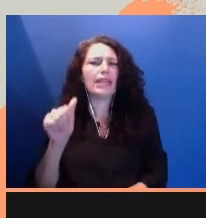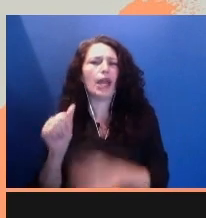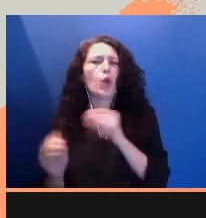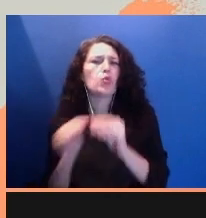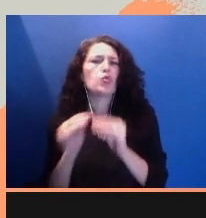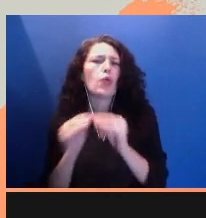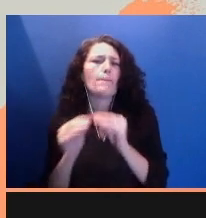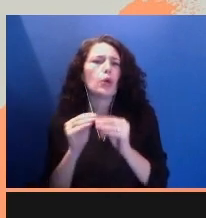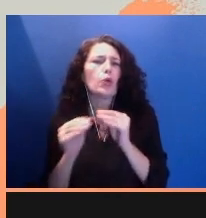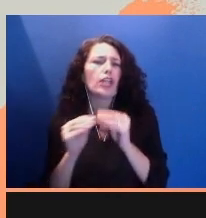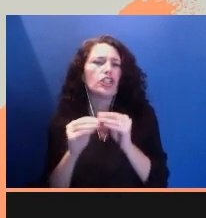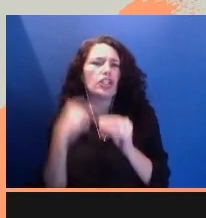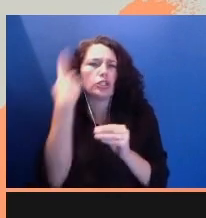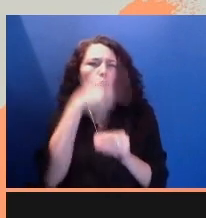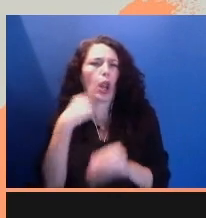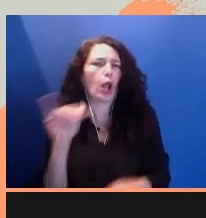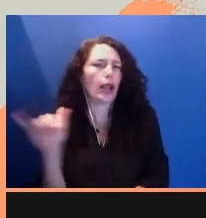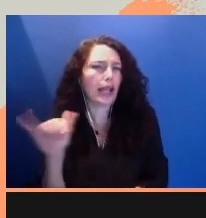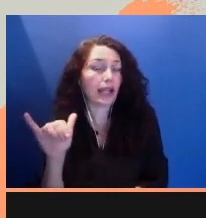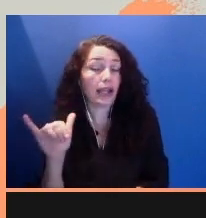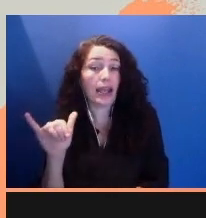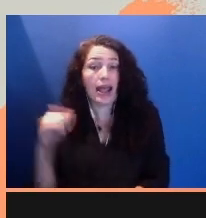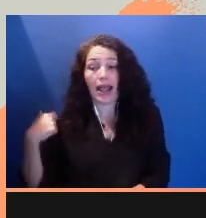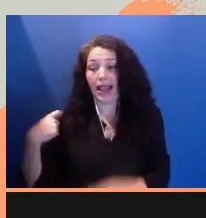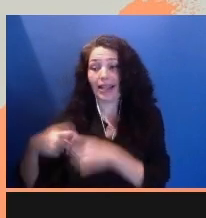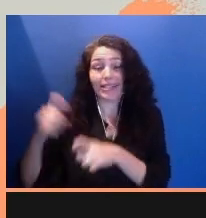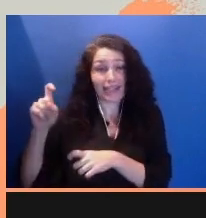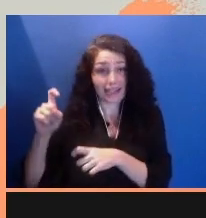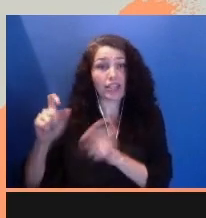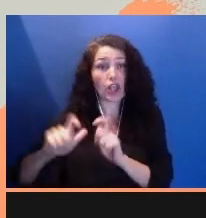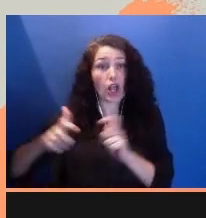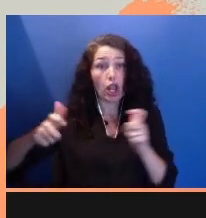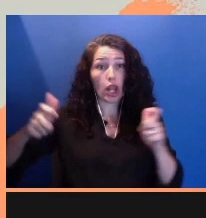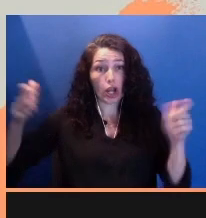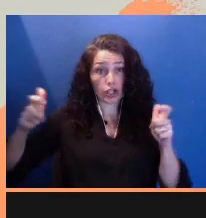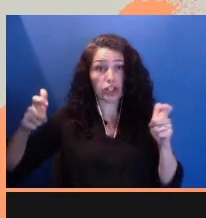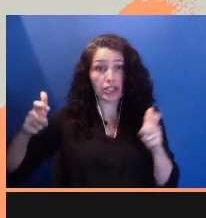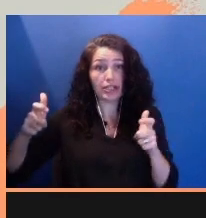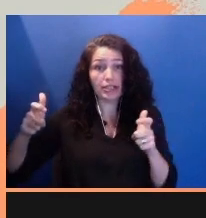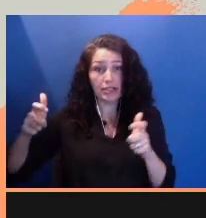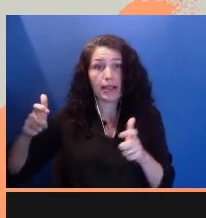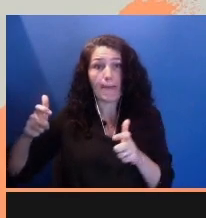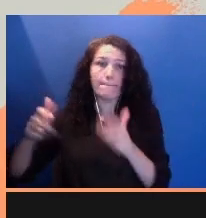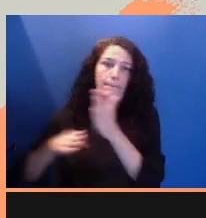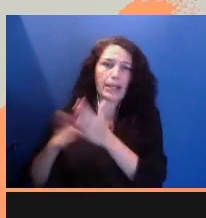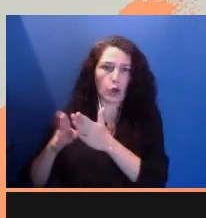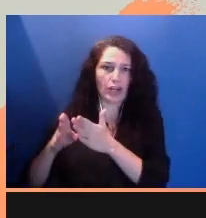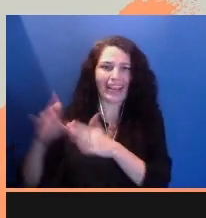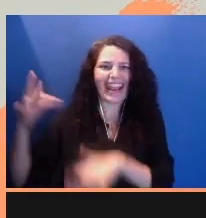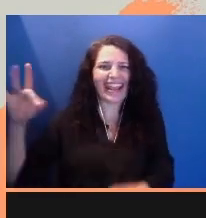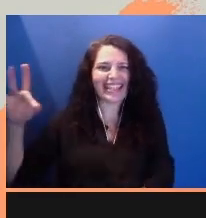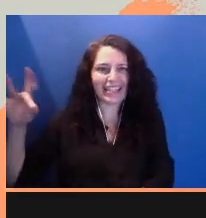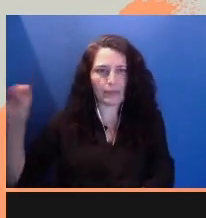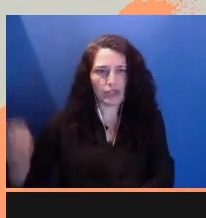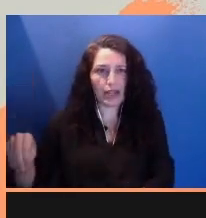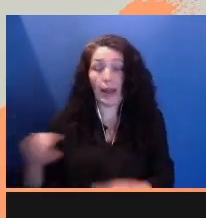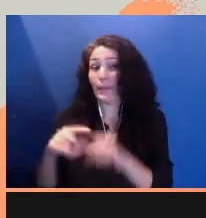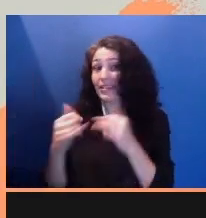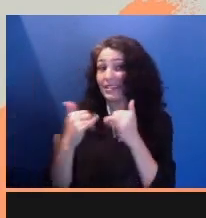Latinx are the largest ethnic minority in the US, at 18%, and the least represented in relation to their population